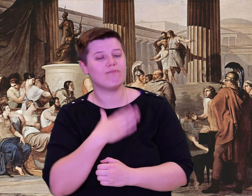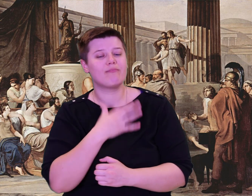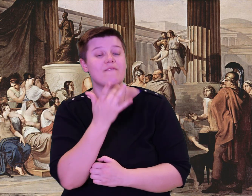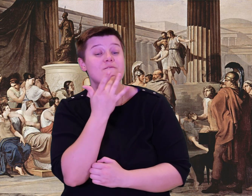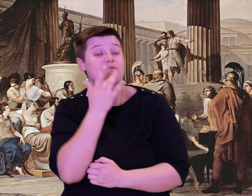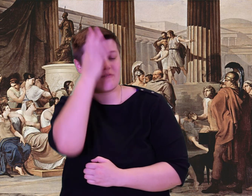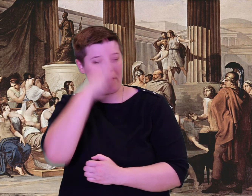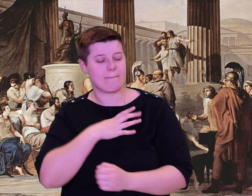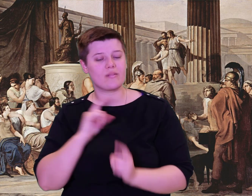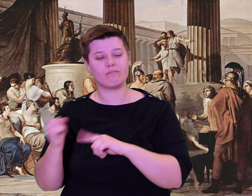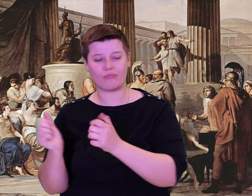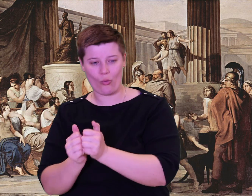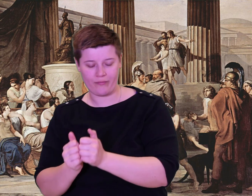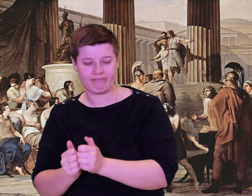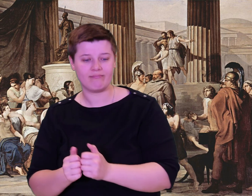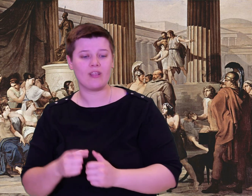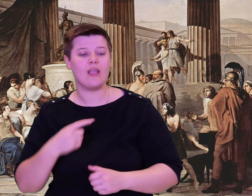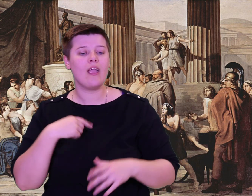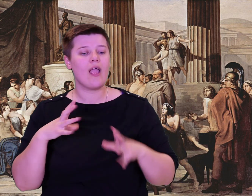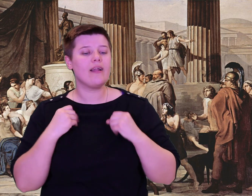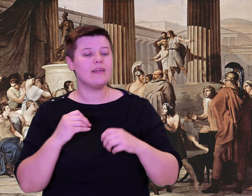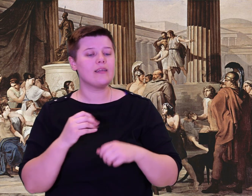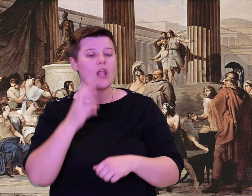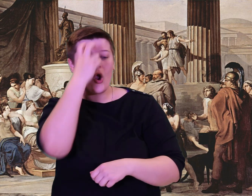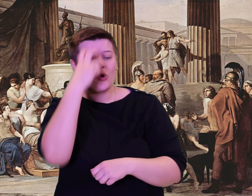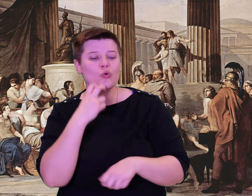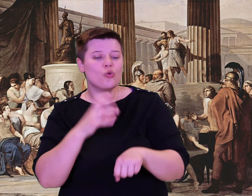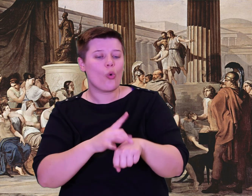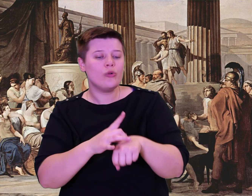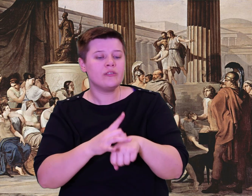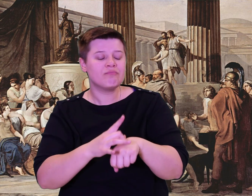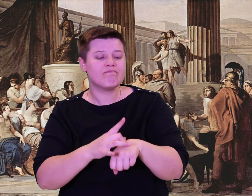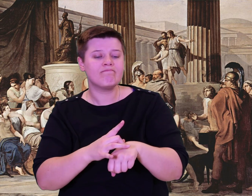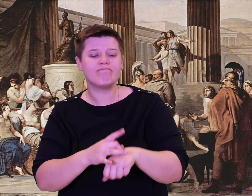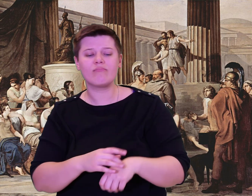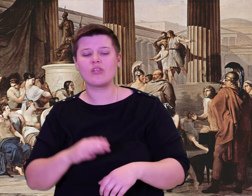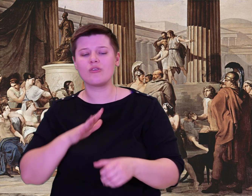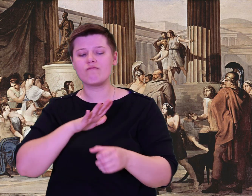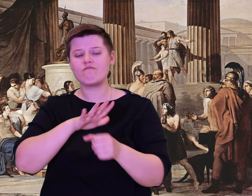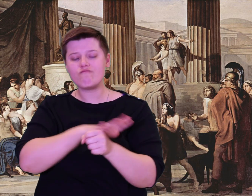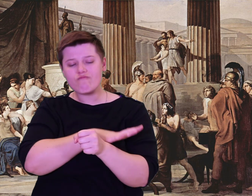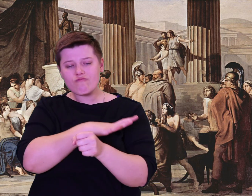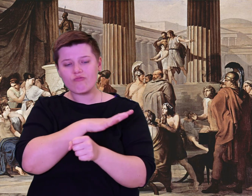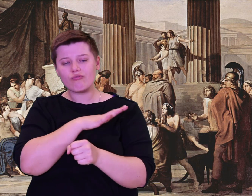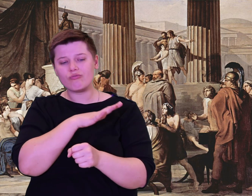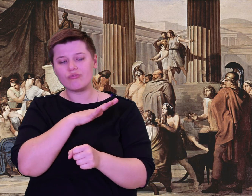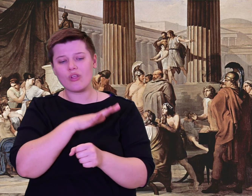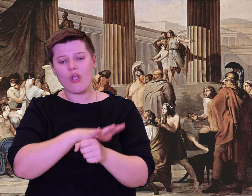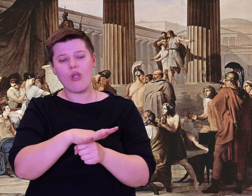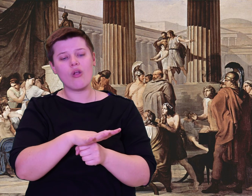There lived a massive man who shepherded his flock all by himself. He did not go